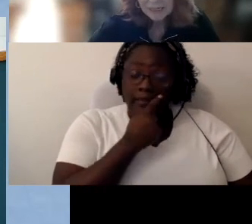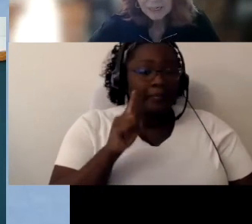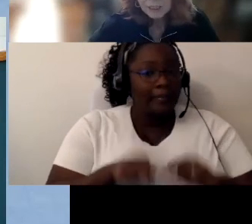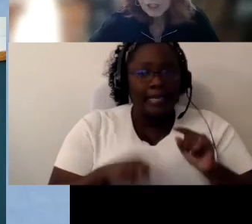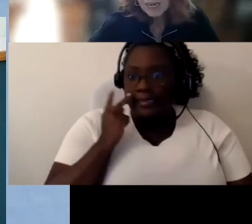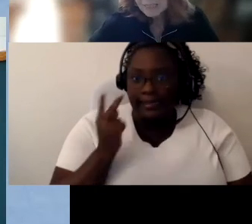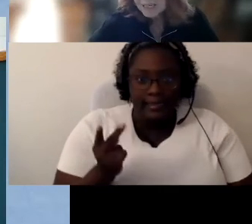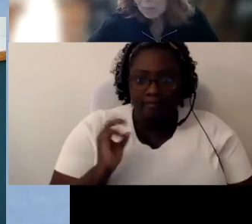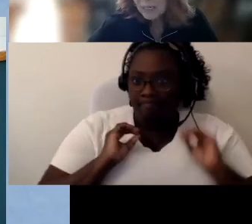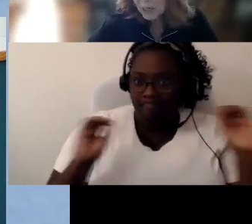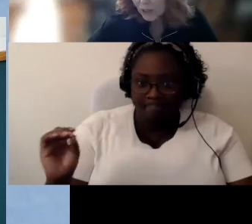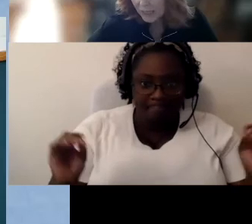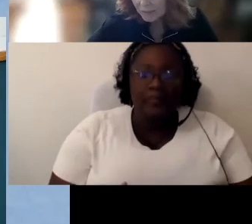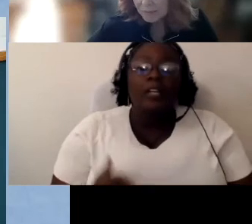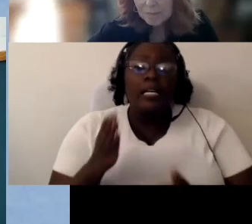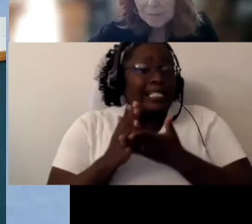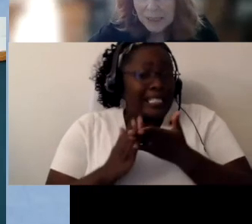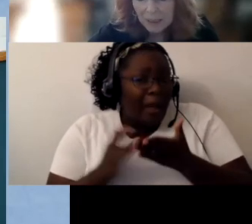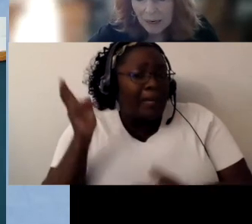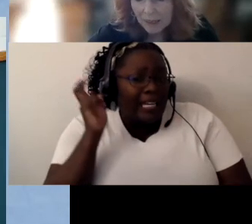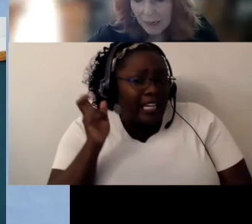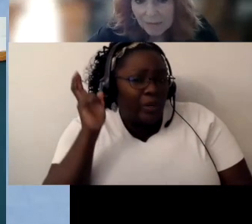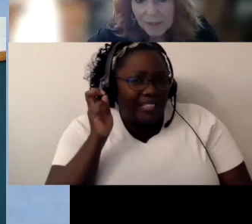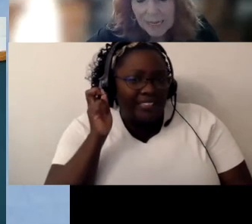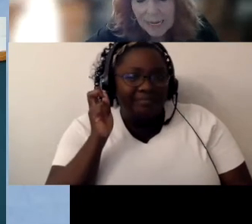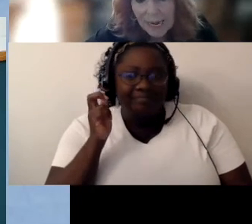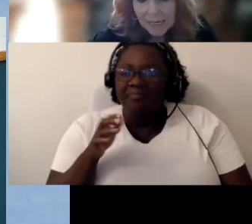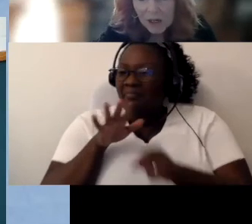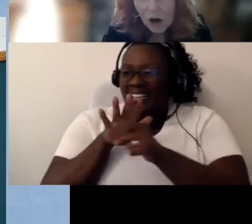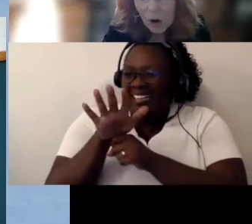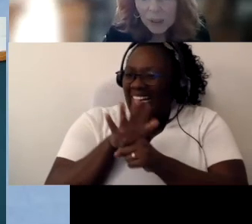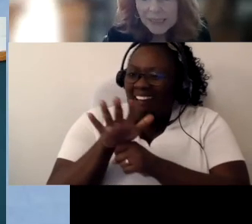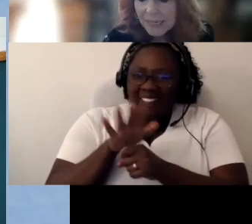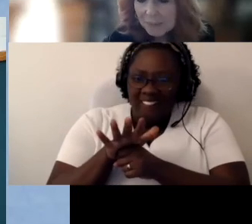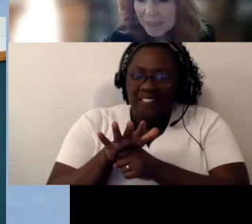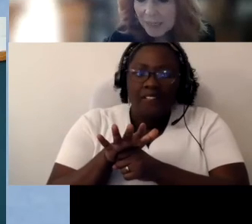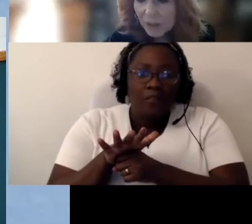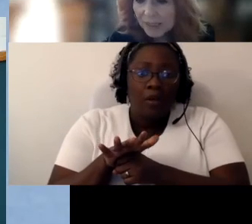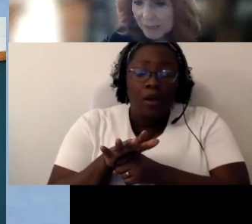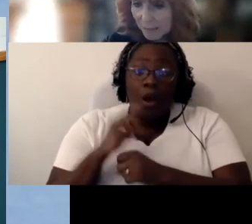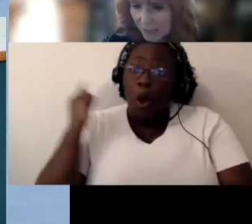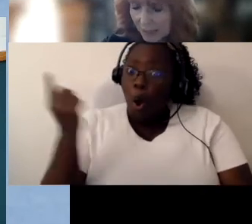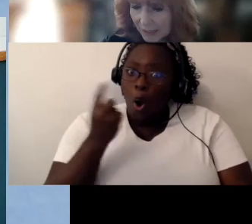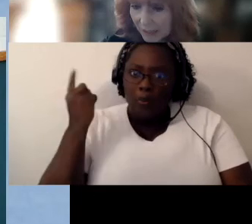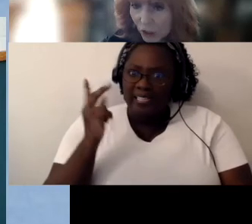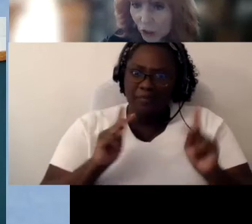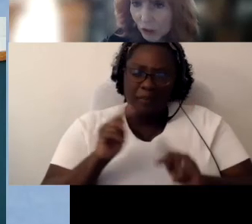see. She has some hearing, but not enough and always has been underestimated in her